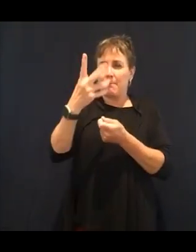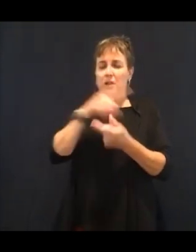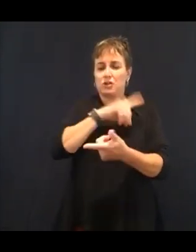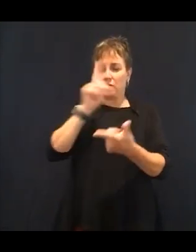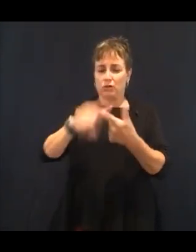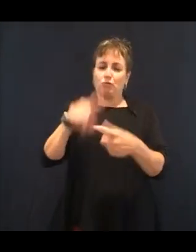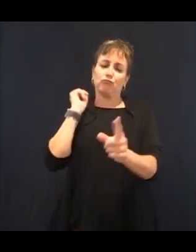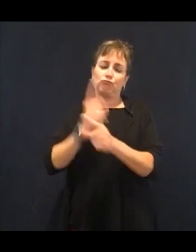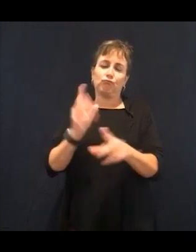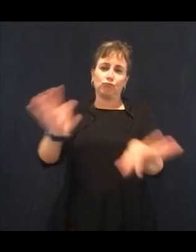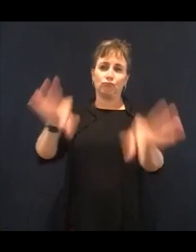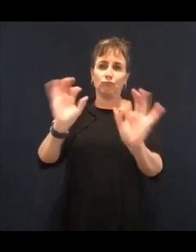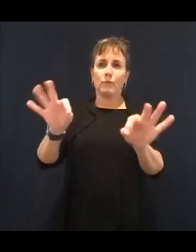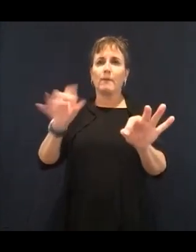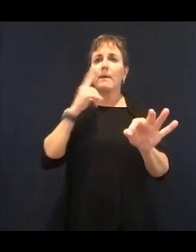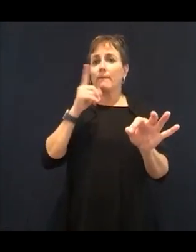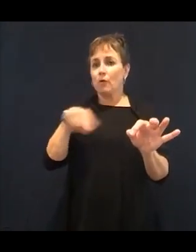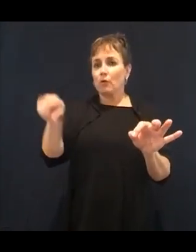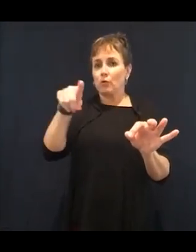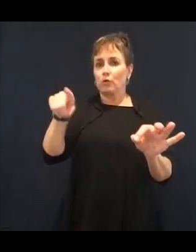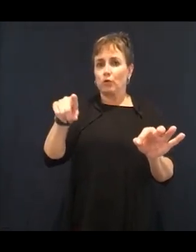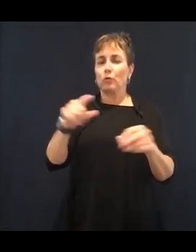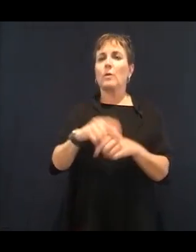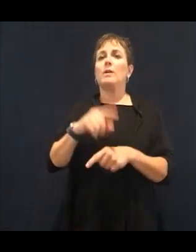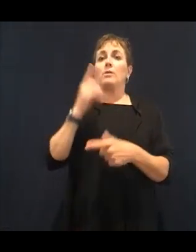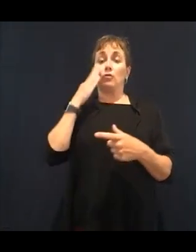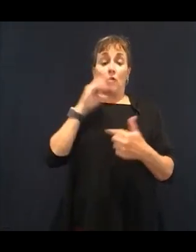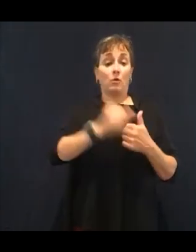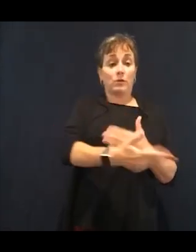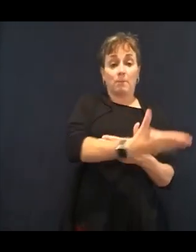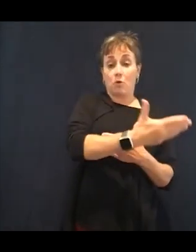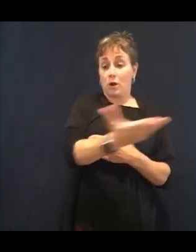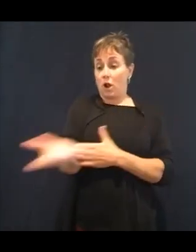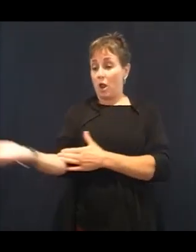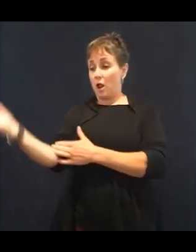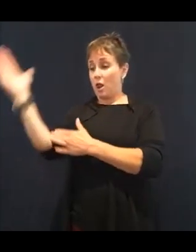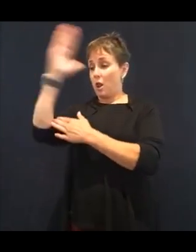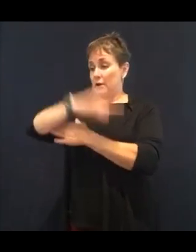your eyes, to have energy, to stay focused,